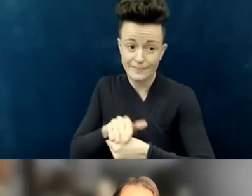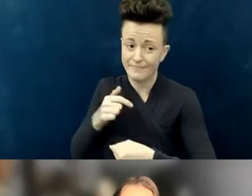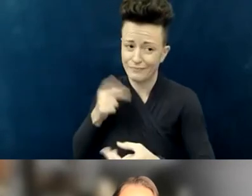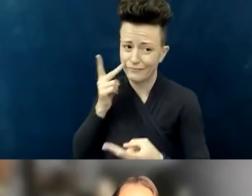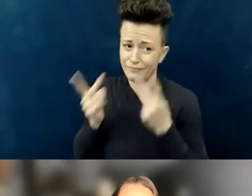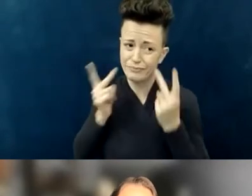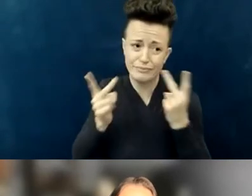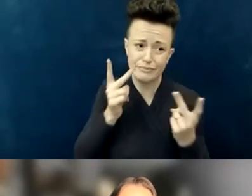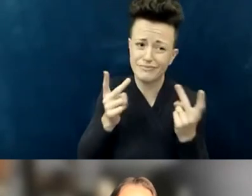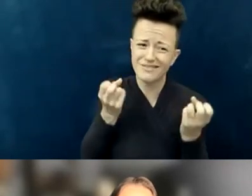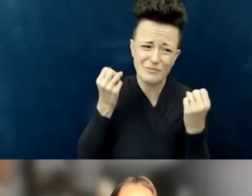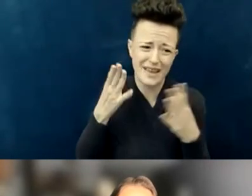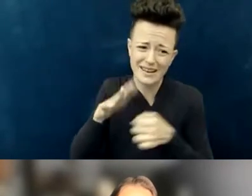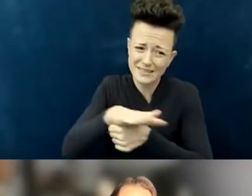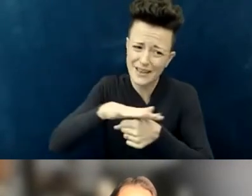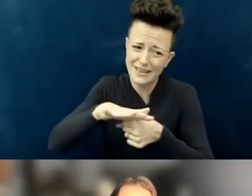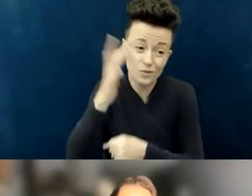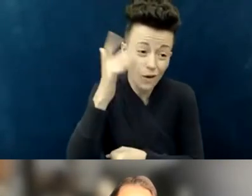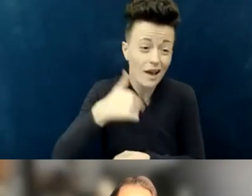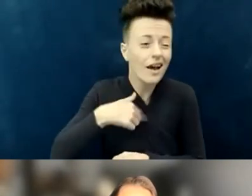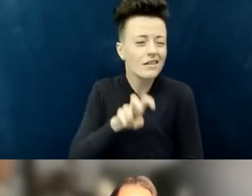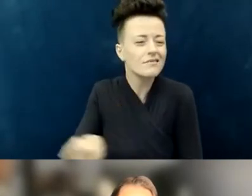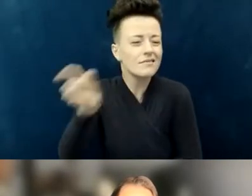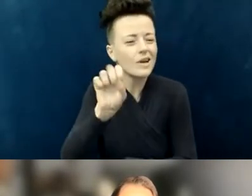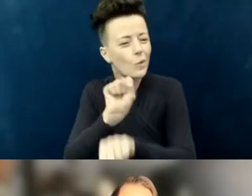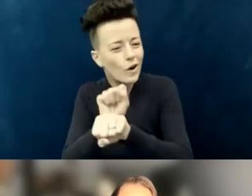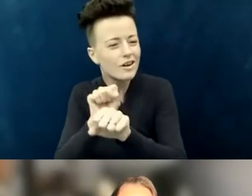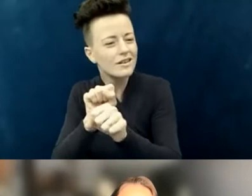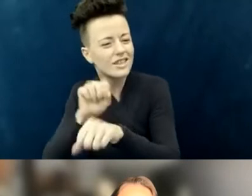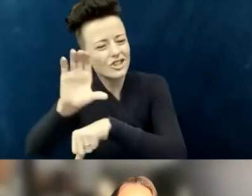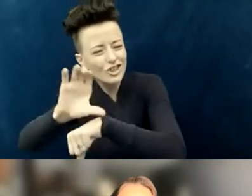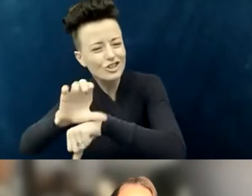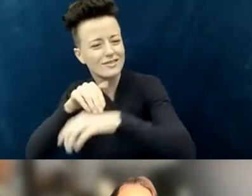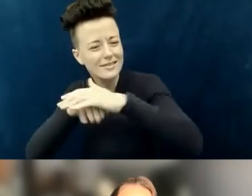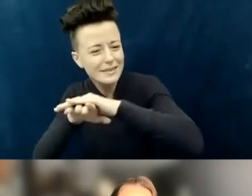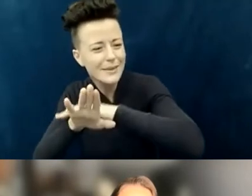because I work with churches all around the country and have done that for about 10 years.